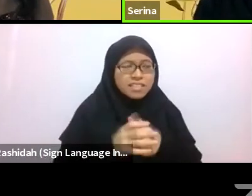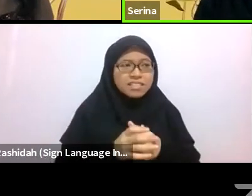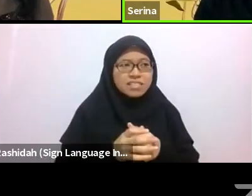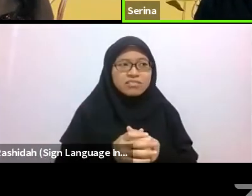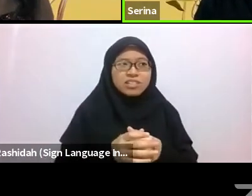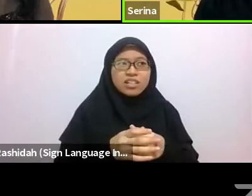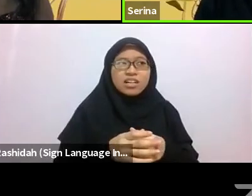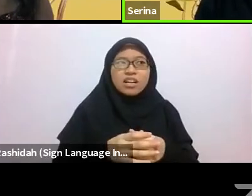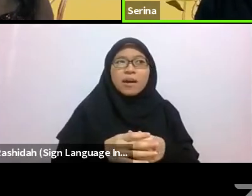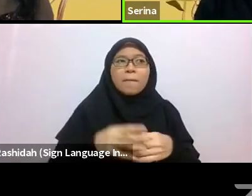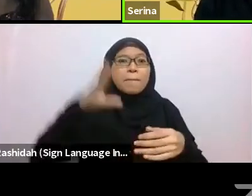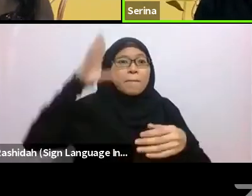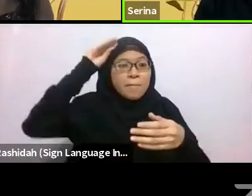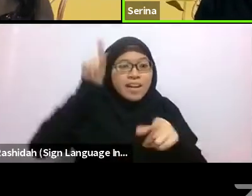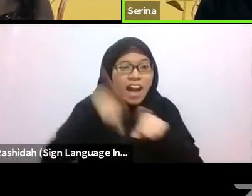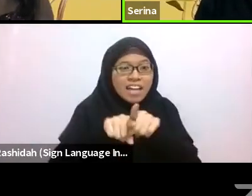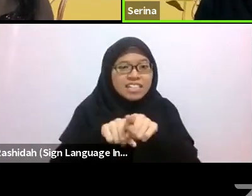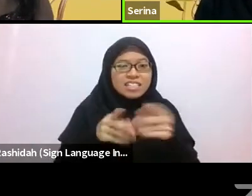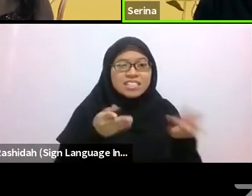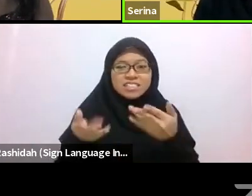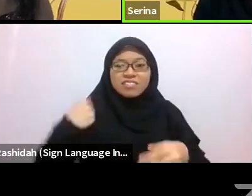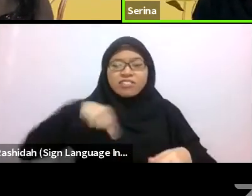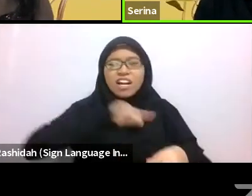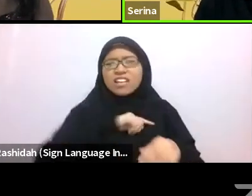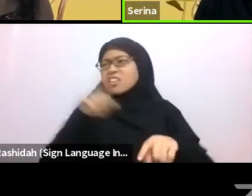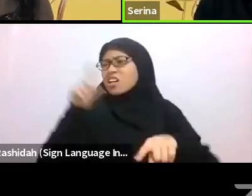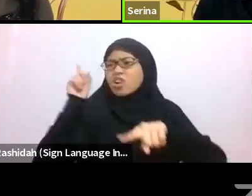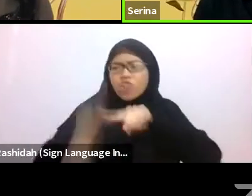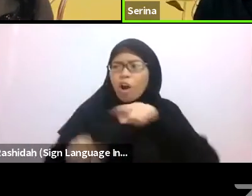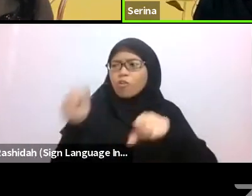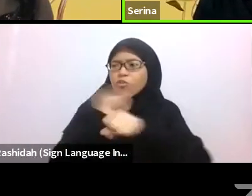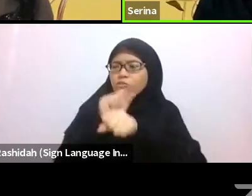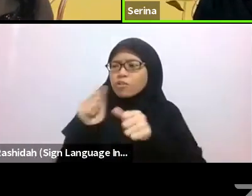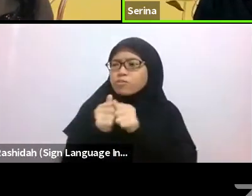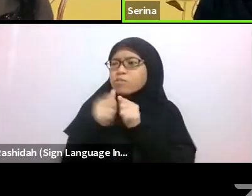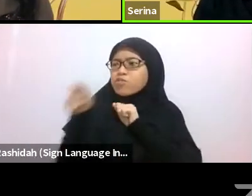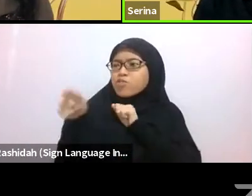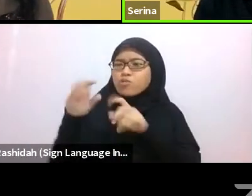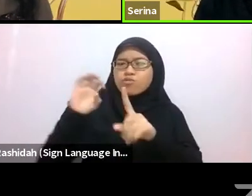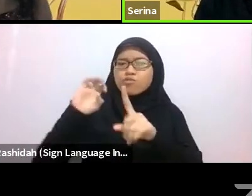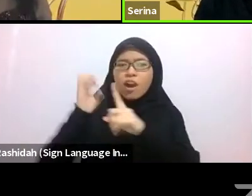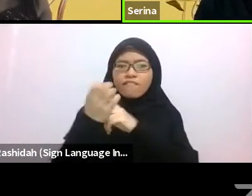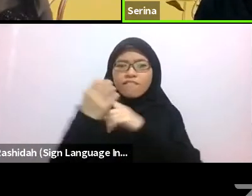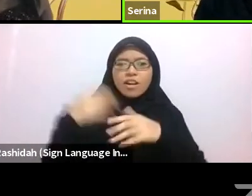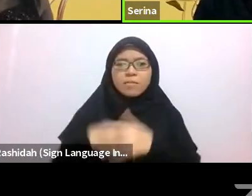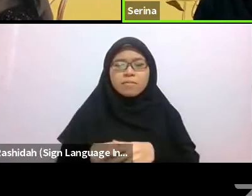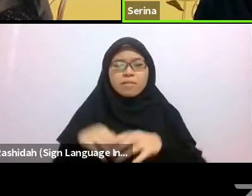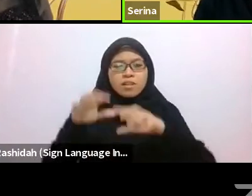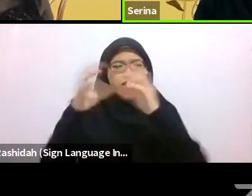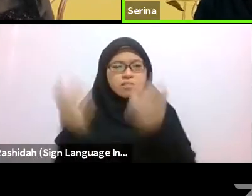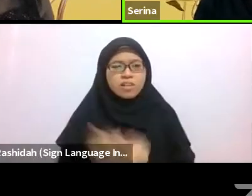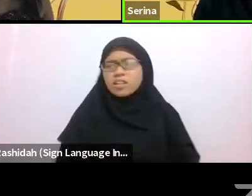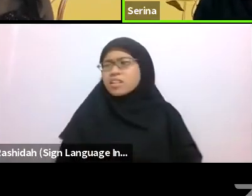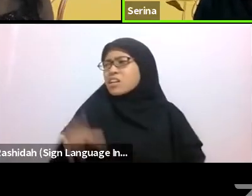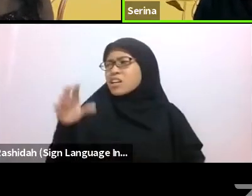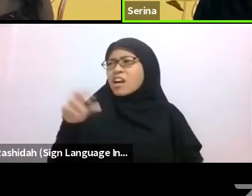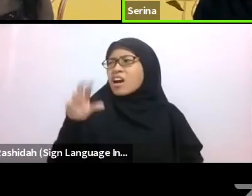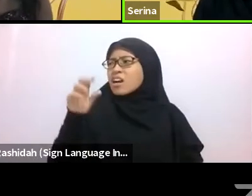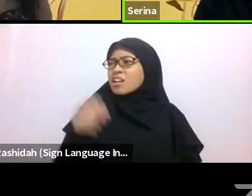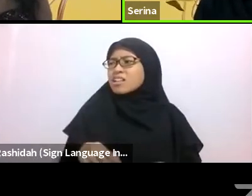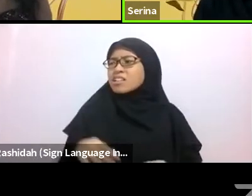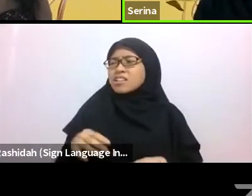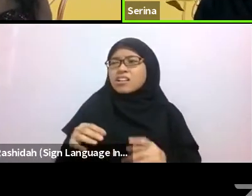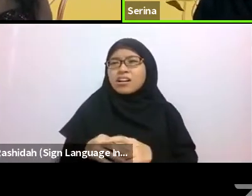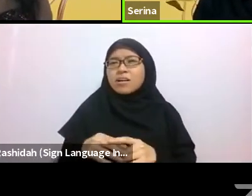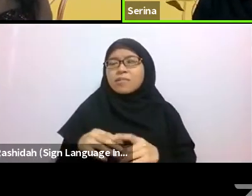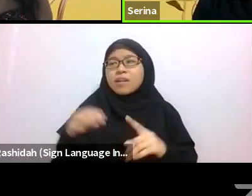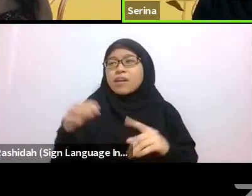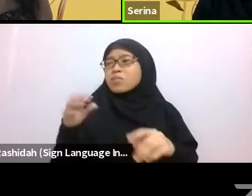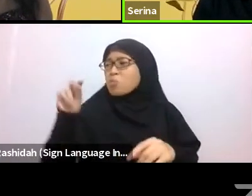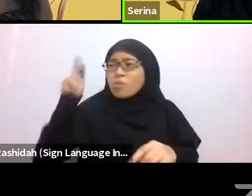I’ve had mothers tell me no, there's no need to teach my daughters English. They’re just going to get married and work in the factory in front of the house and stay home.